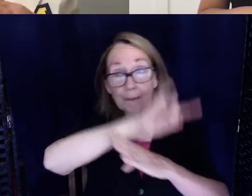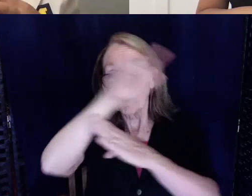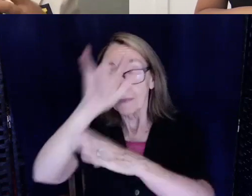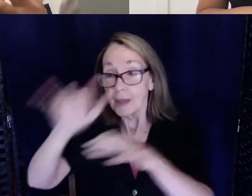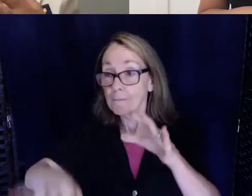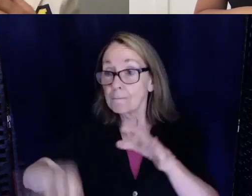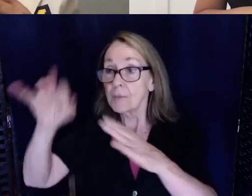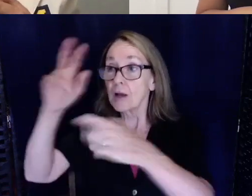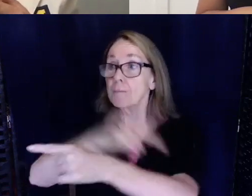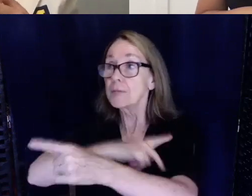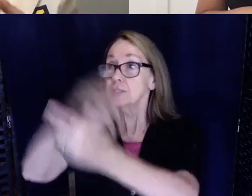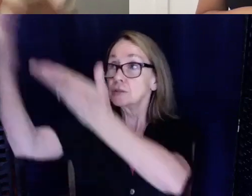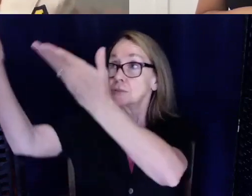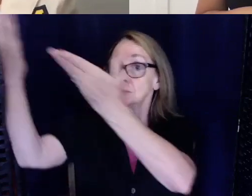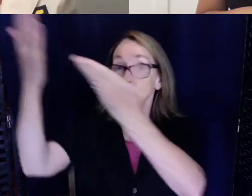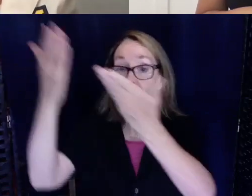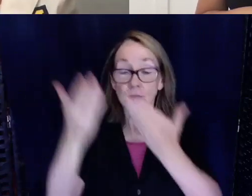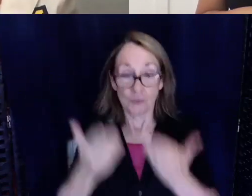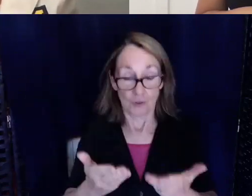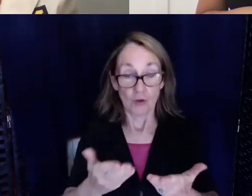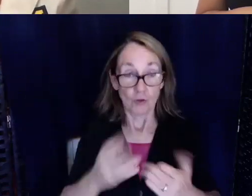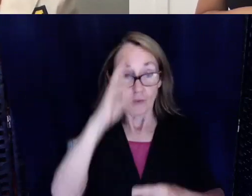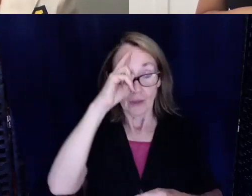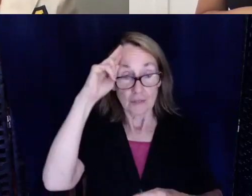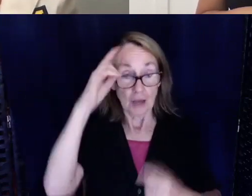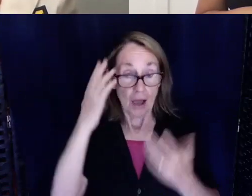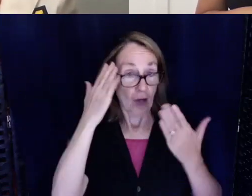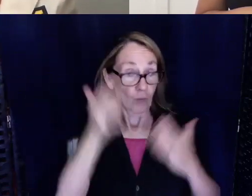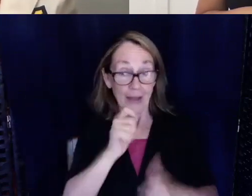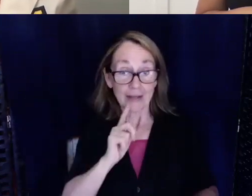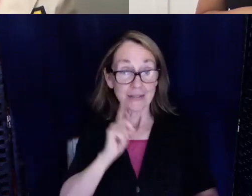So I don't know if deaf or hard of hearing people are doing that